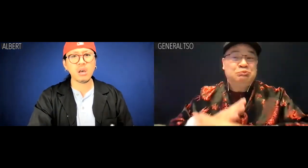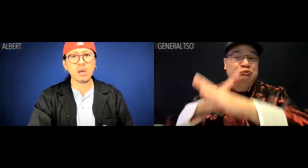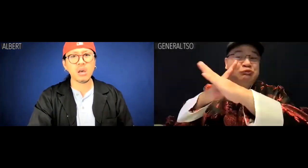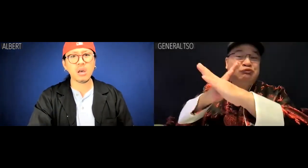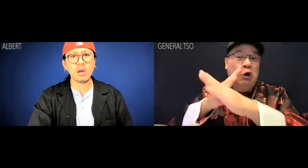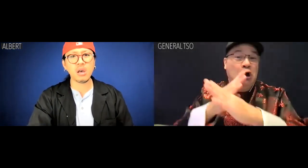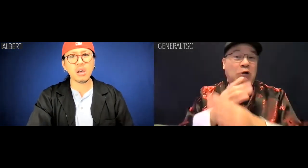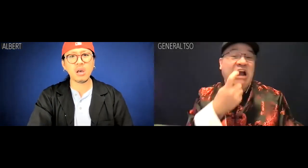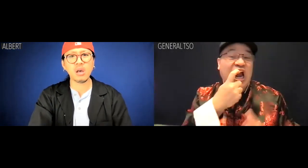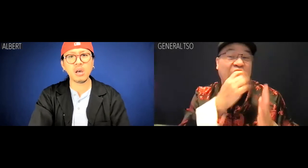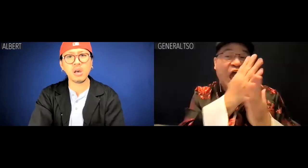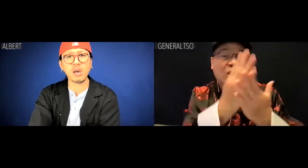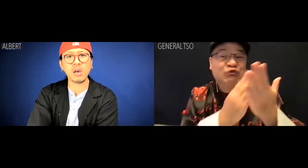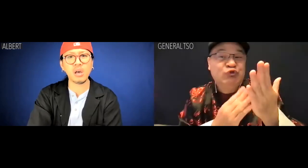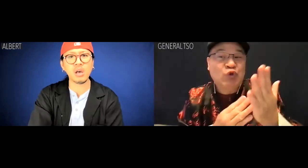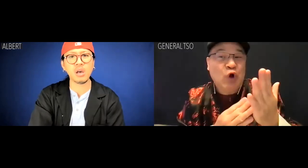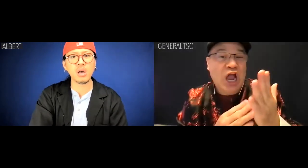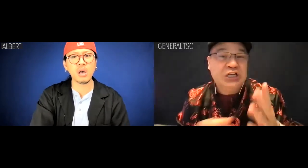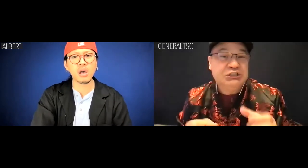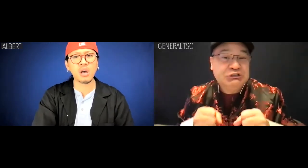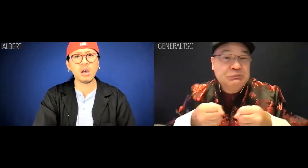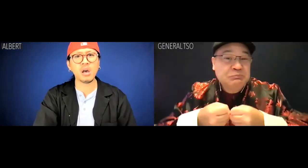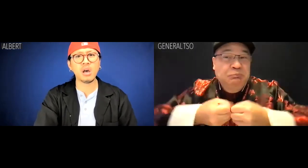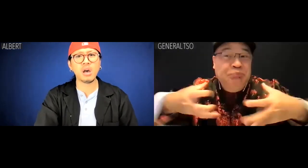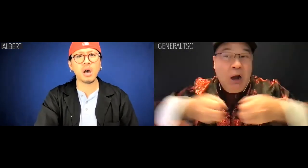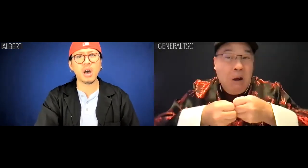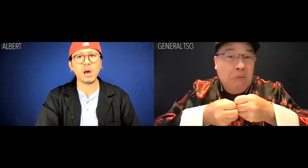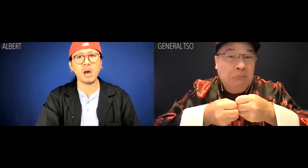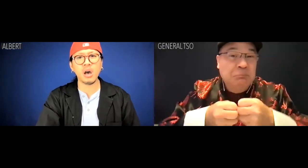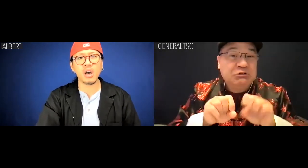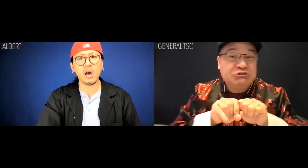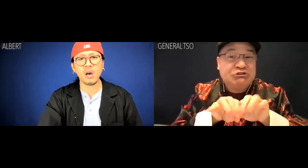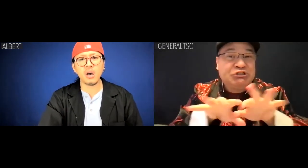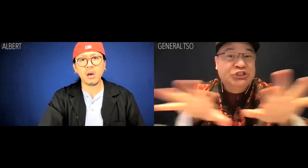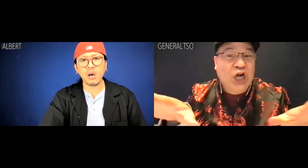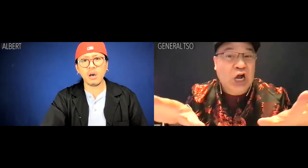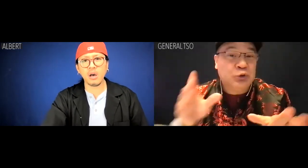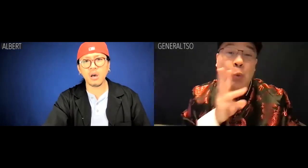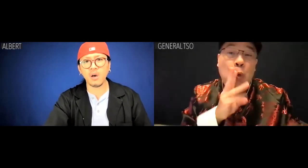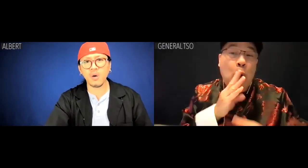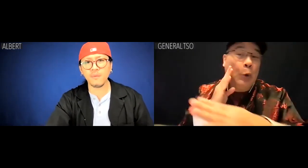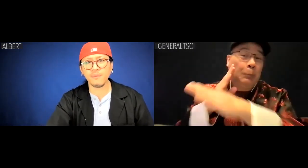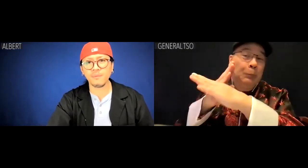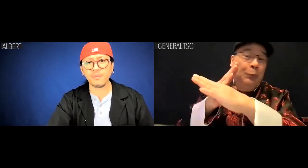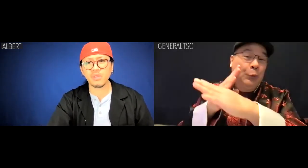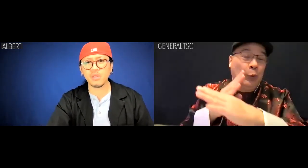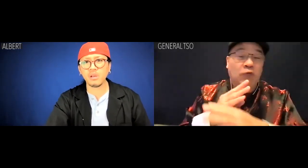shockproof vulcanized glass, impact absorbing dust resistant,